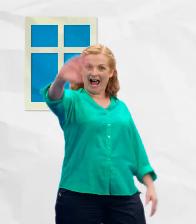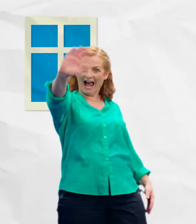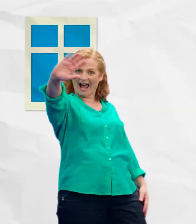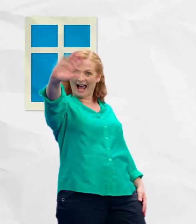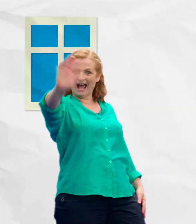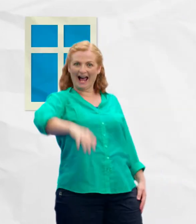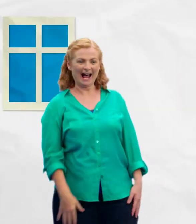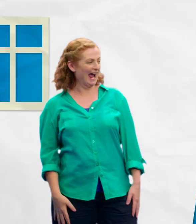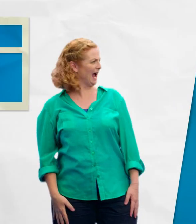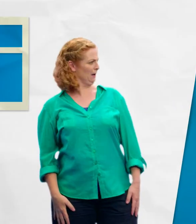Hello!